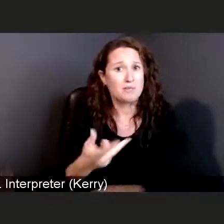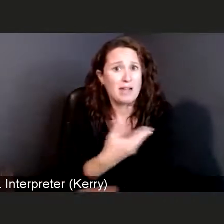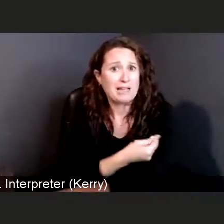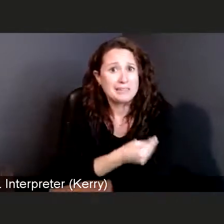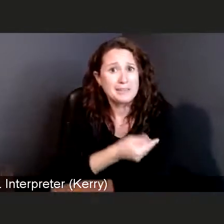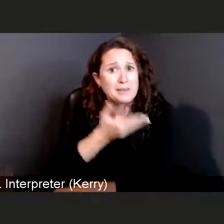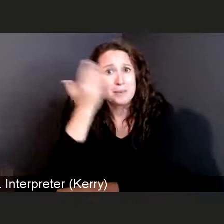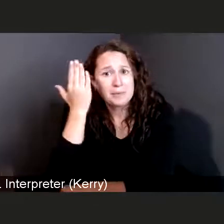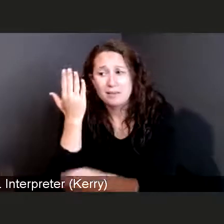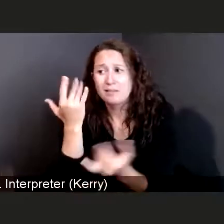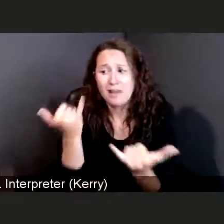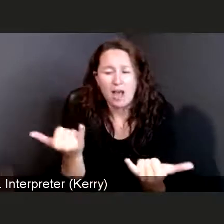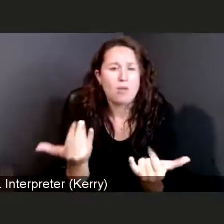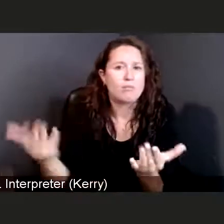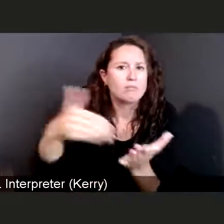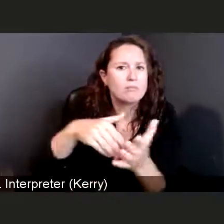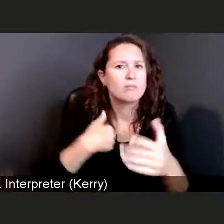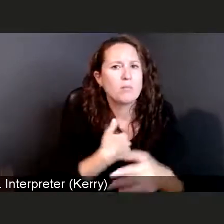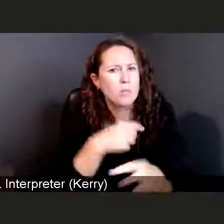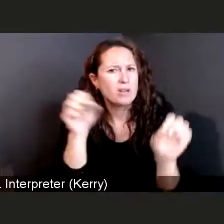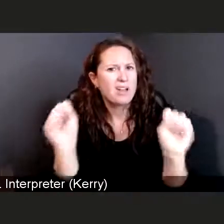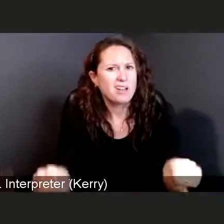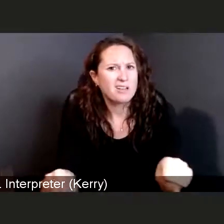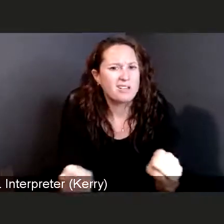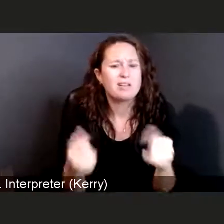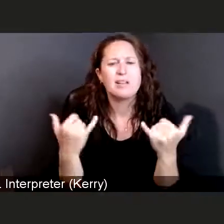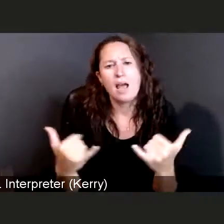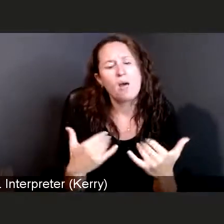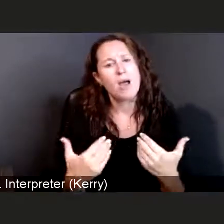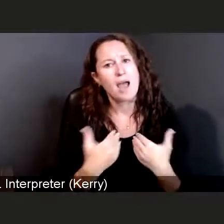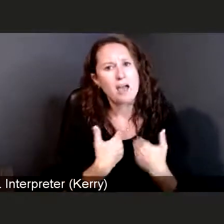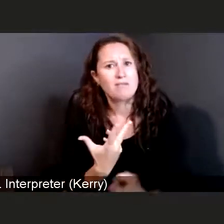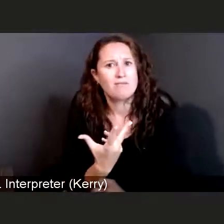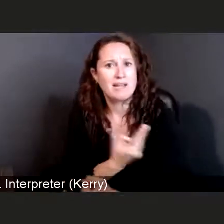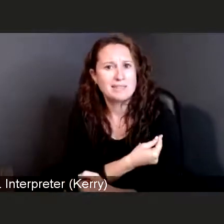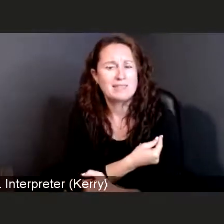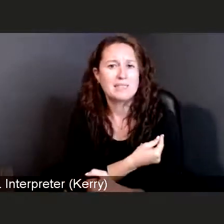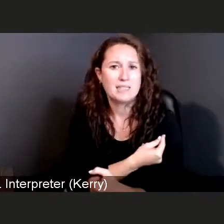and with the vaccine as one more tool, one more weapon,